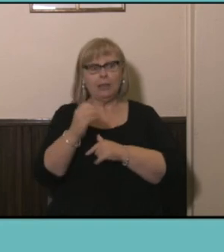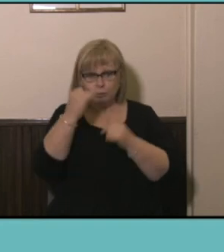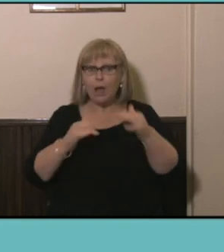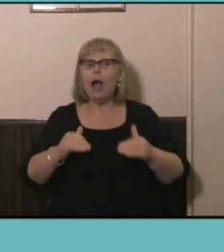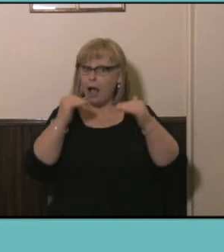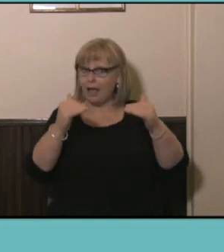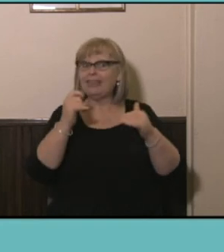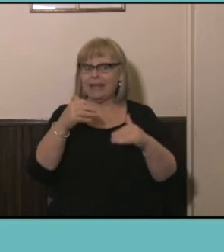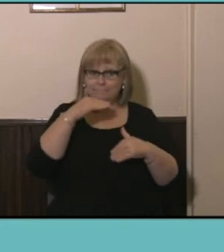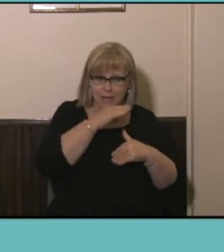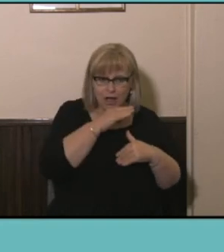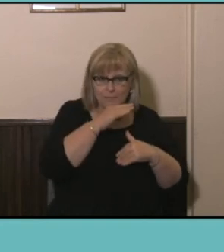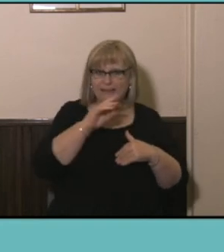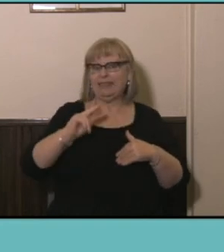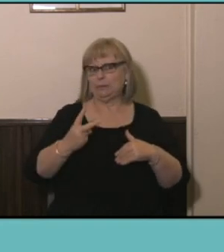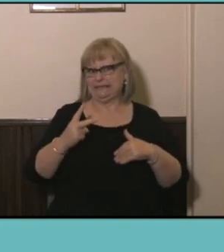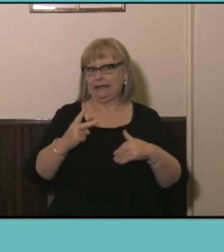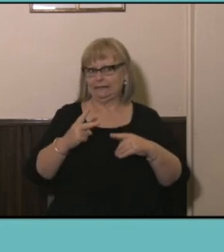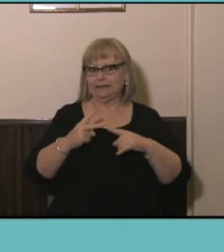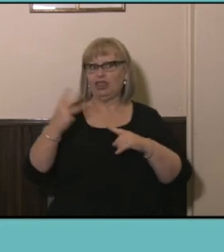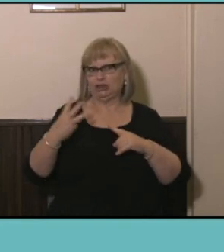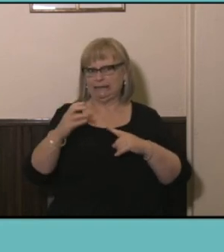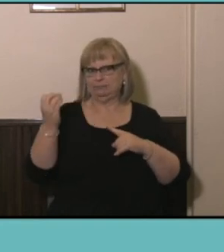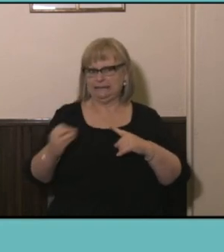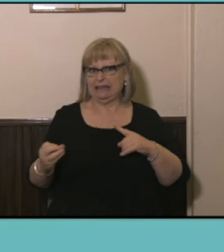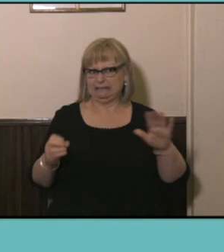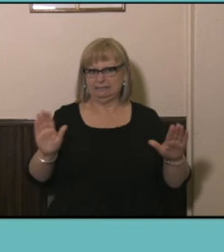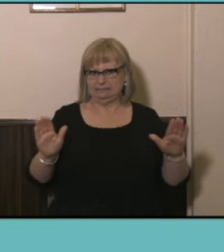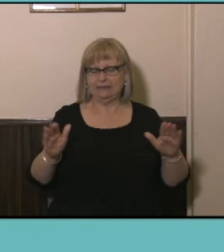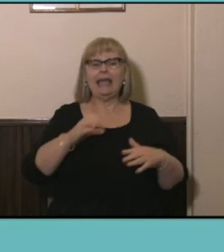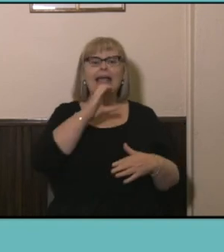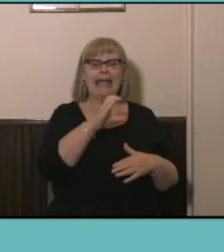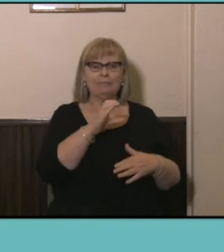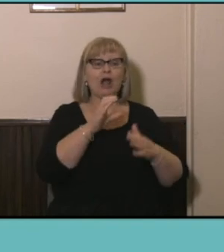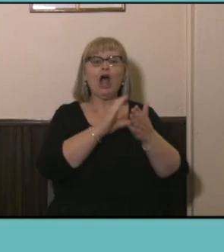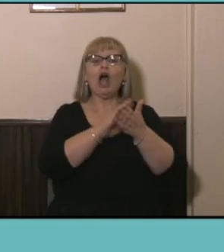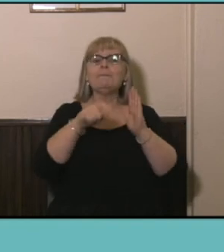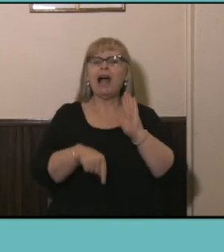Melbourne in second place at 13 percent. Canberra and Hobart were comfortably the